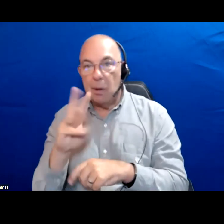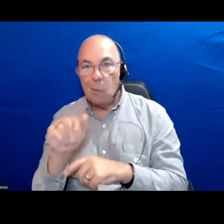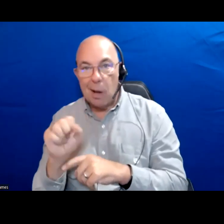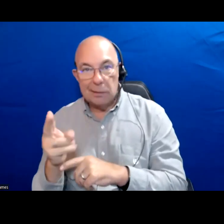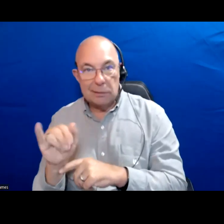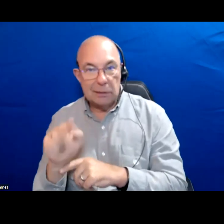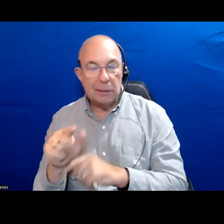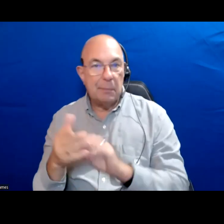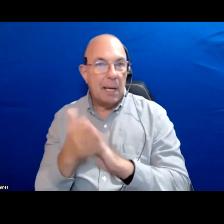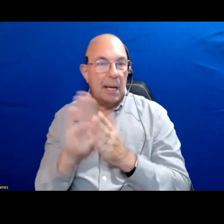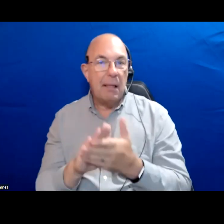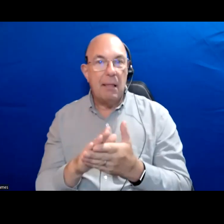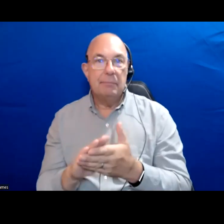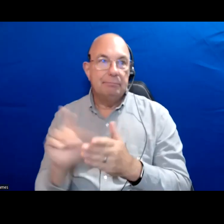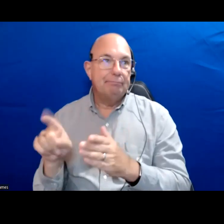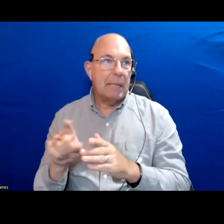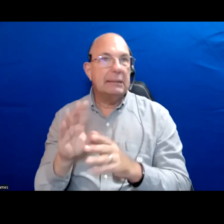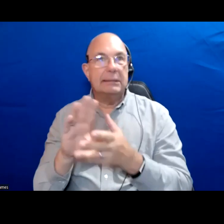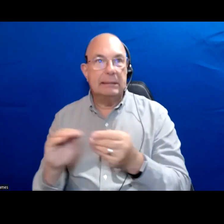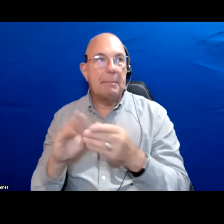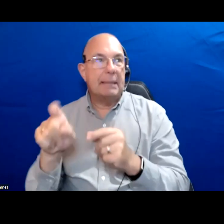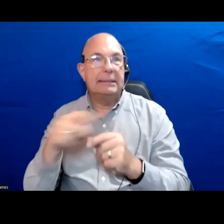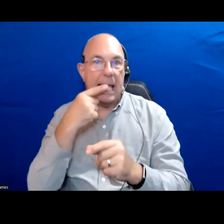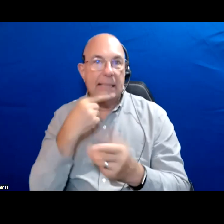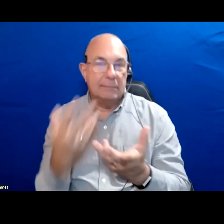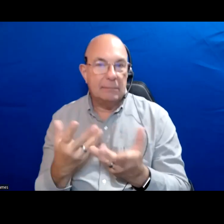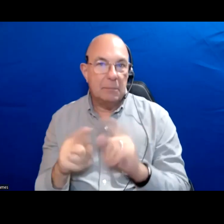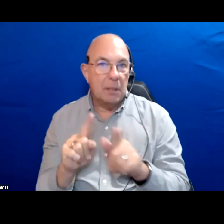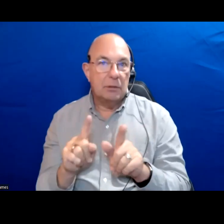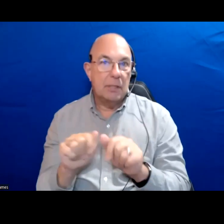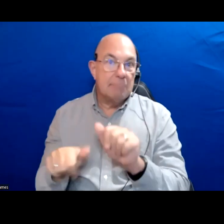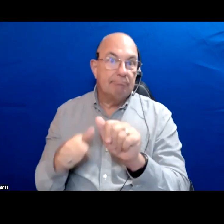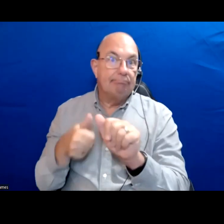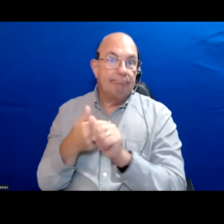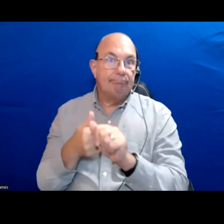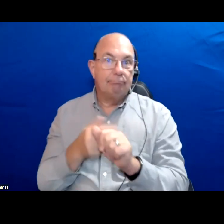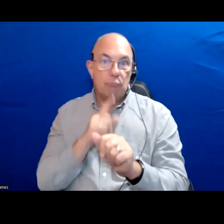It becomes a thing that people have dimension but there is not necessarily a lot of action.